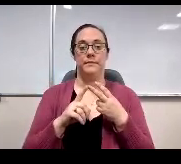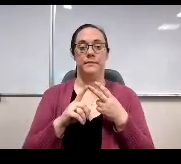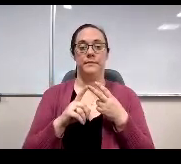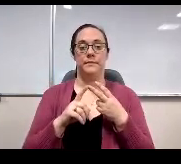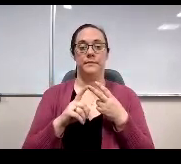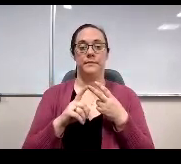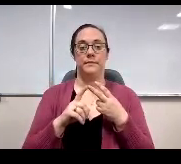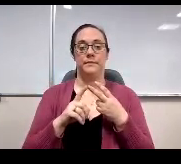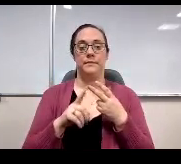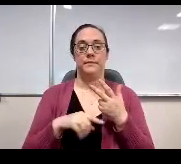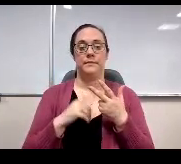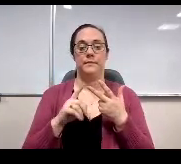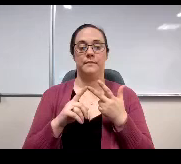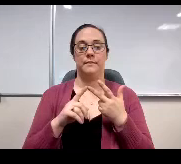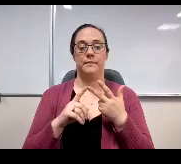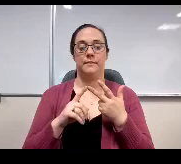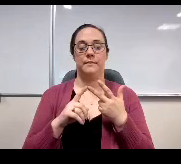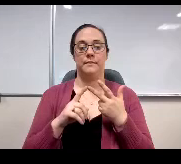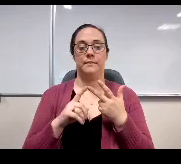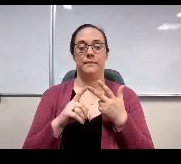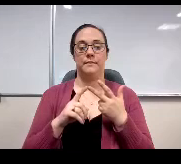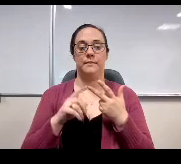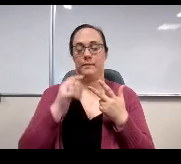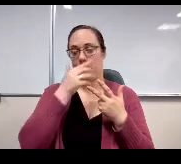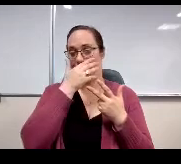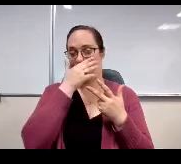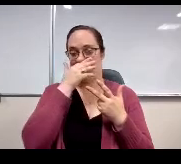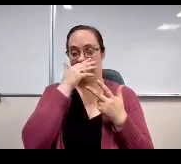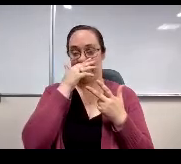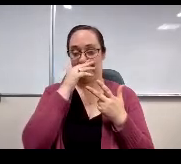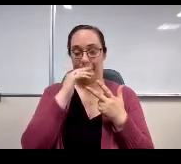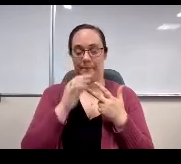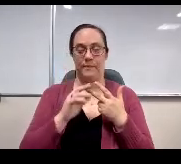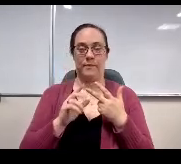of their actions, and students are responsible stewards of resources. Next slide, please.